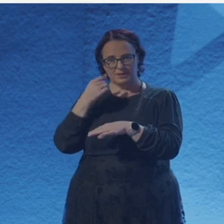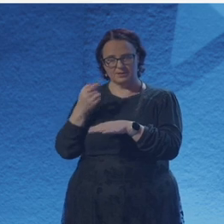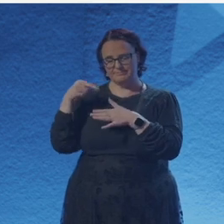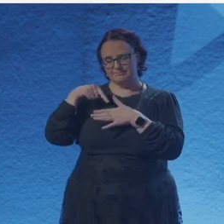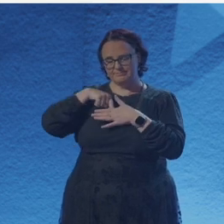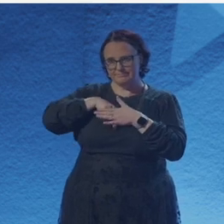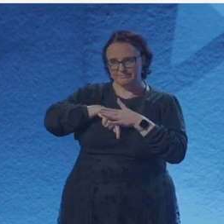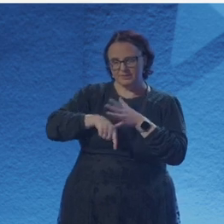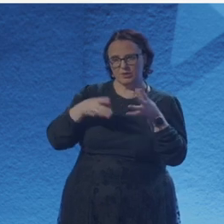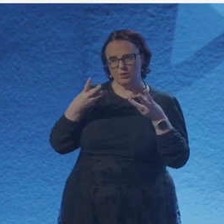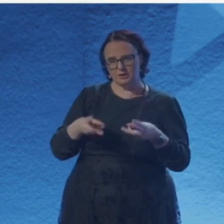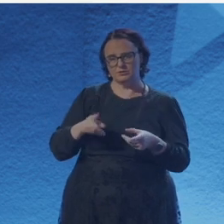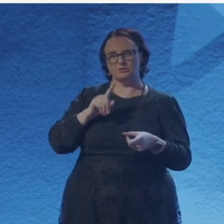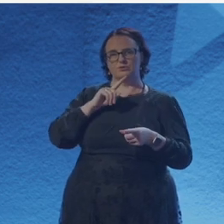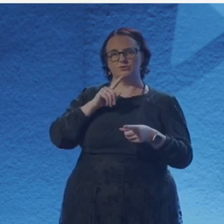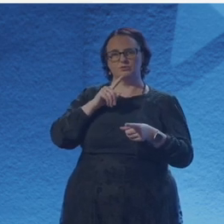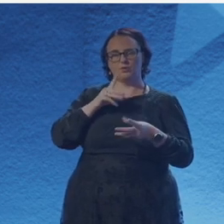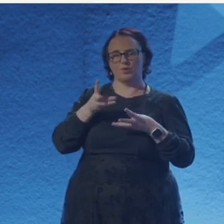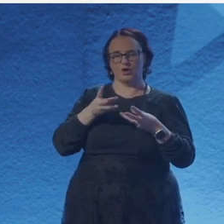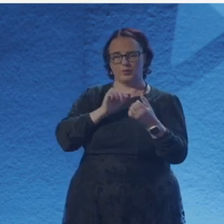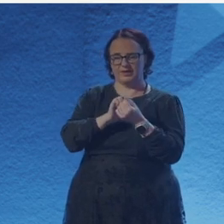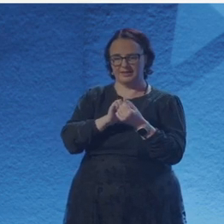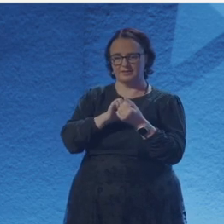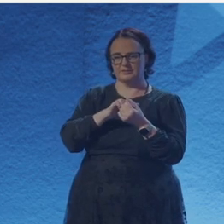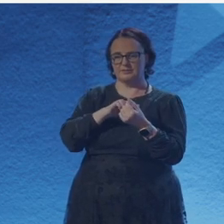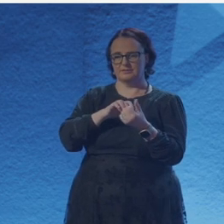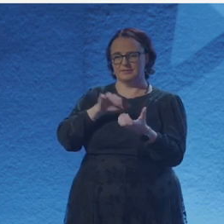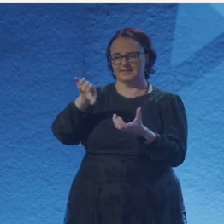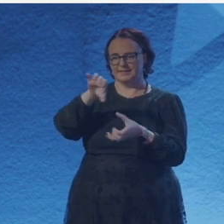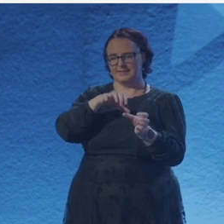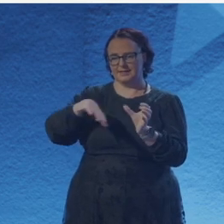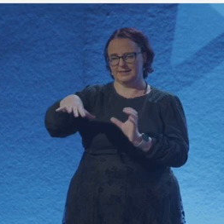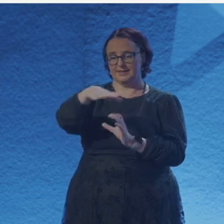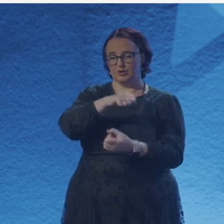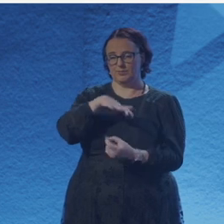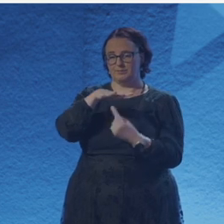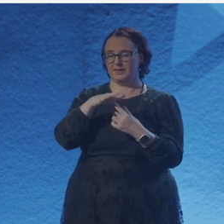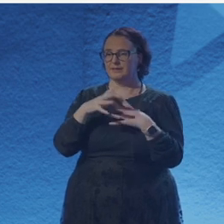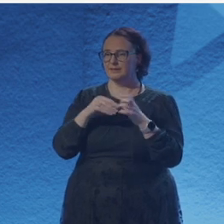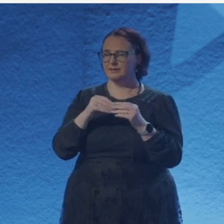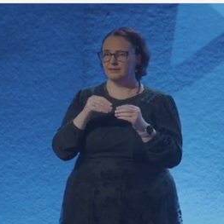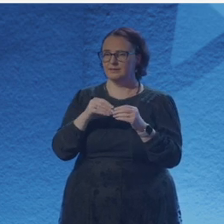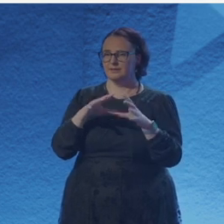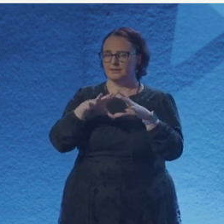understanding the subtext and just kind of seeing who are there for you, who are not, and how do you still work with them,